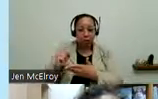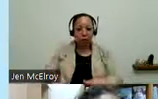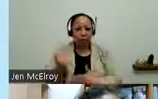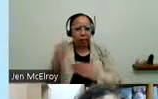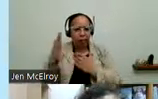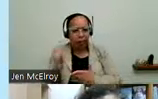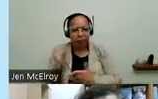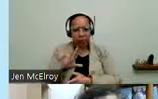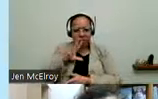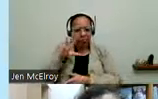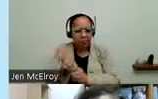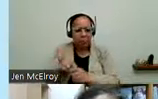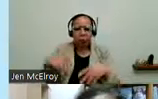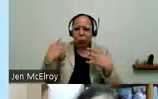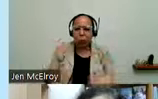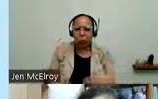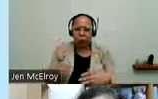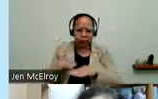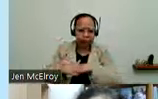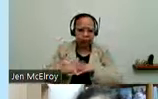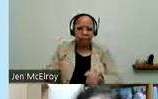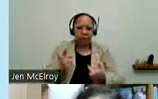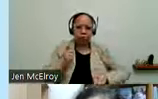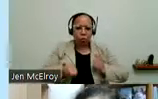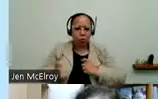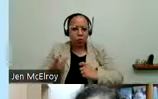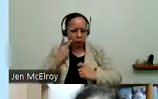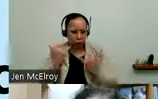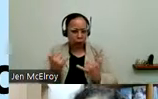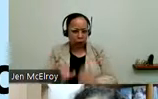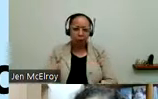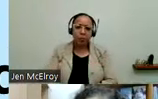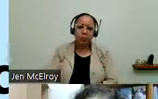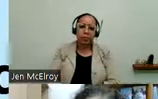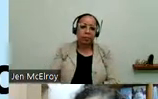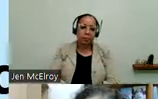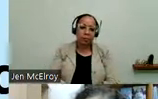activists responsible for so many of the changes that we have today.